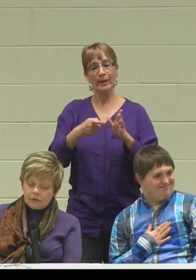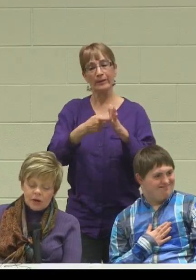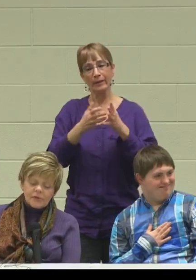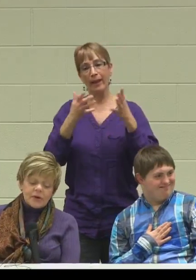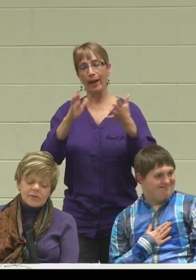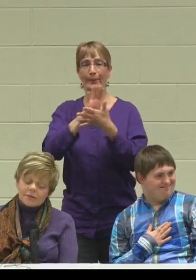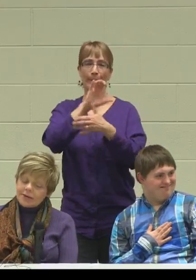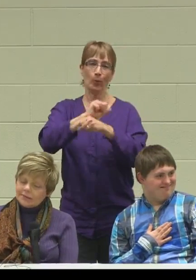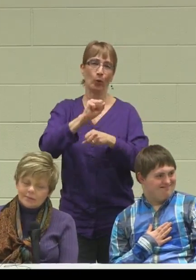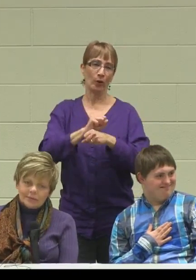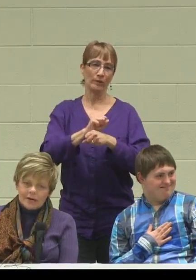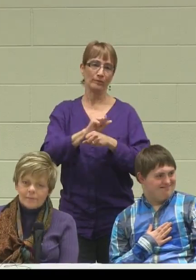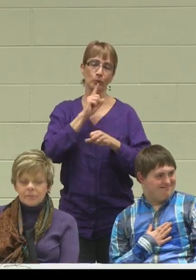For all of you guys, who are going like, "What?"